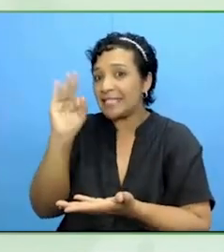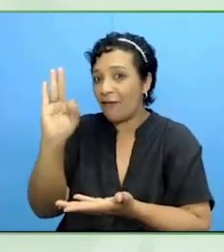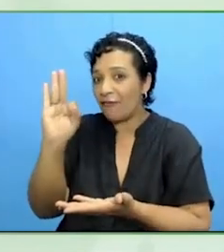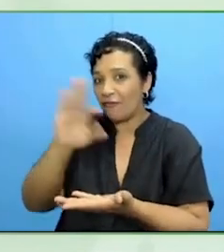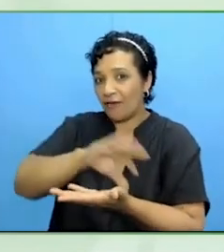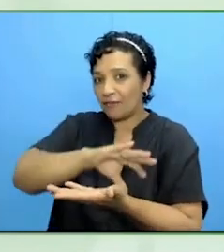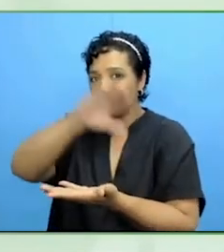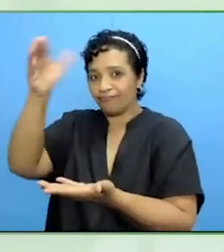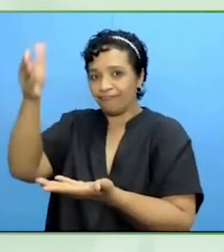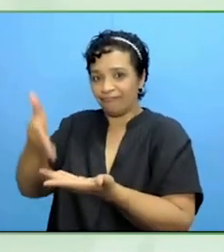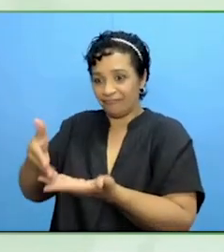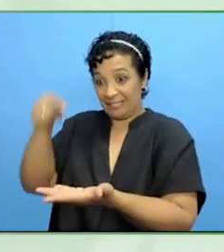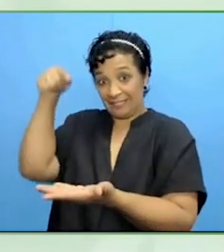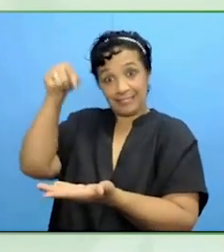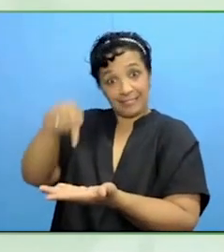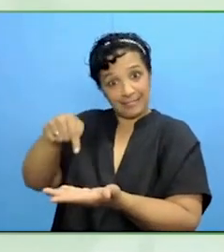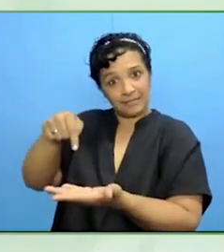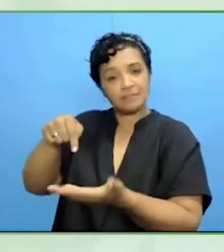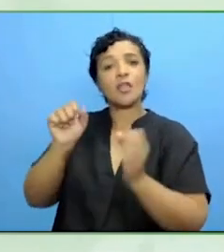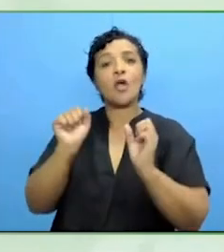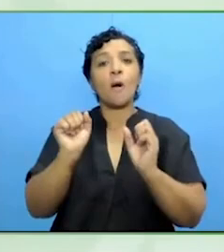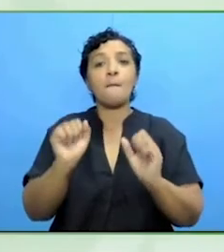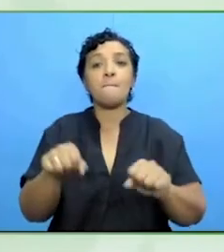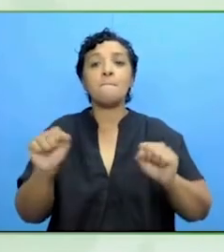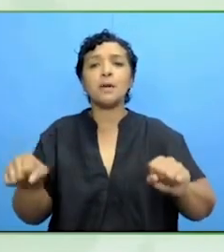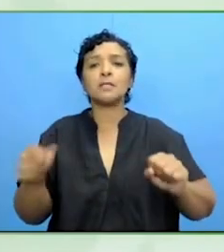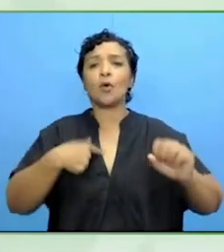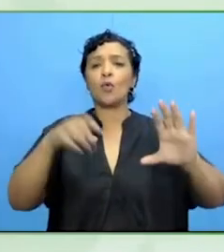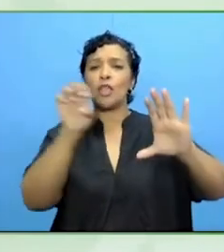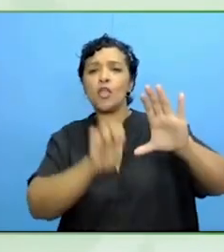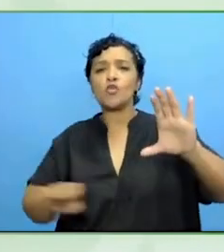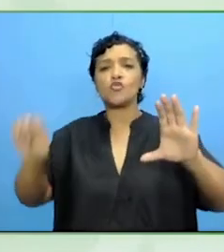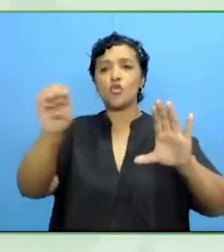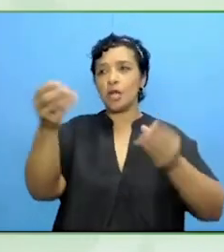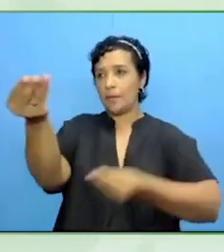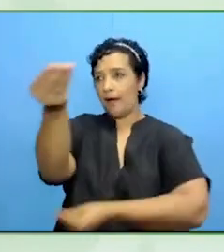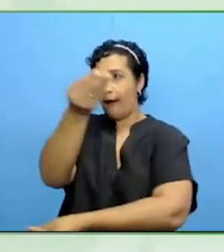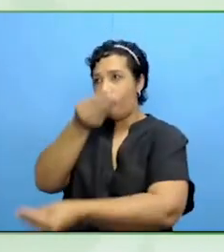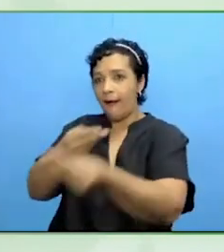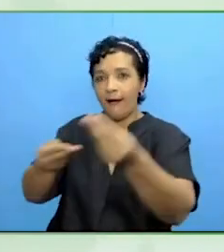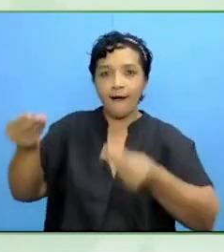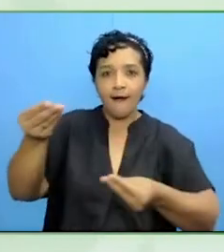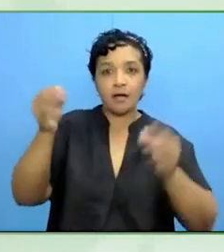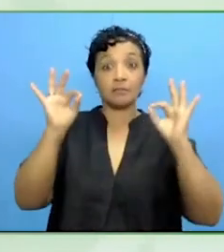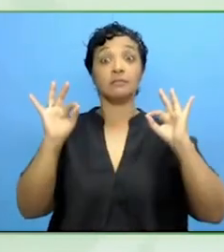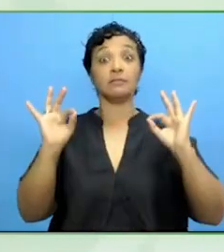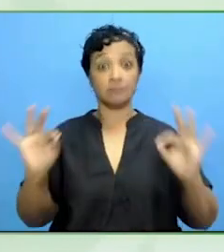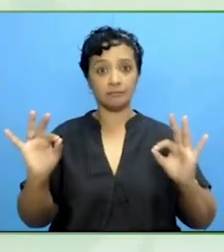managed to organise the exchange in a smart way, that will lead to real change, I hope, I think.